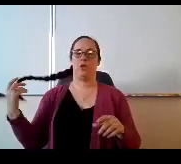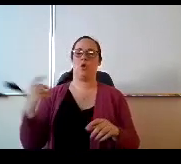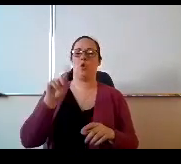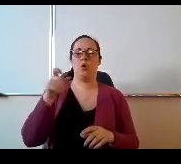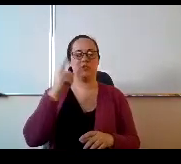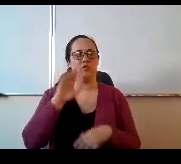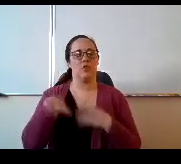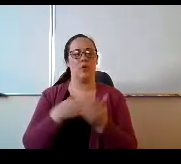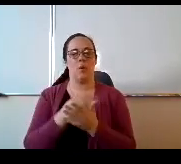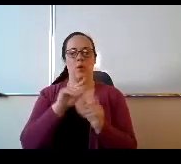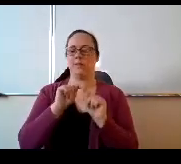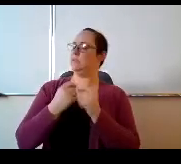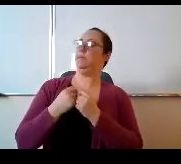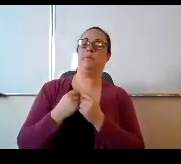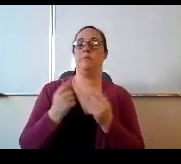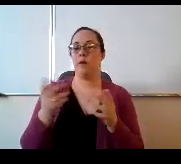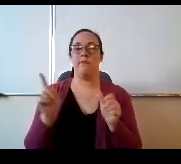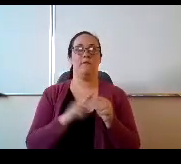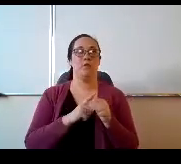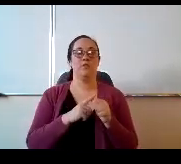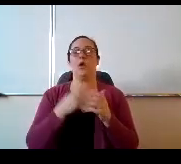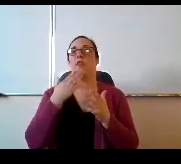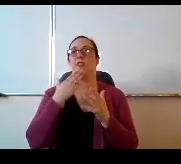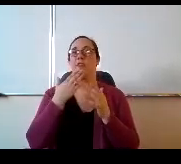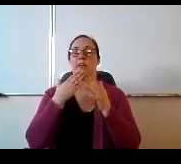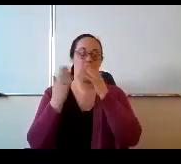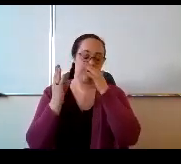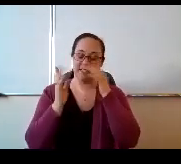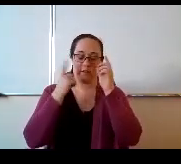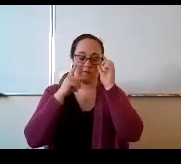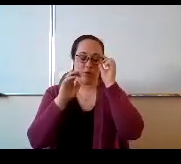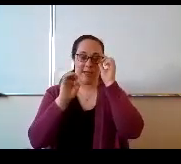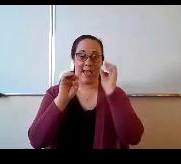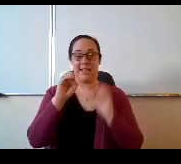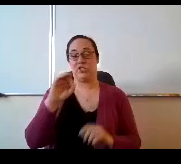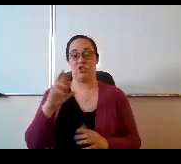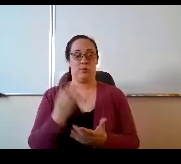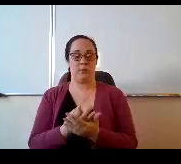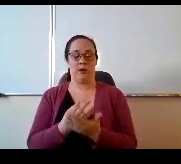First of all, thank goodness for the answer phones. Yeah for sure.